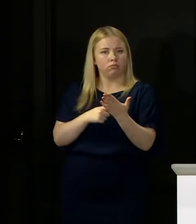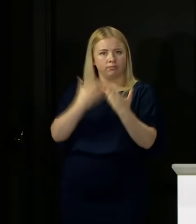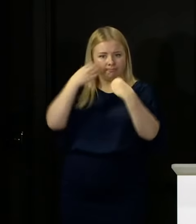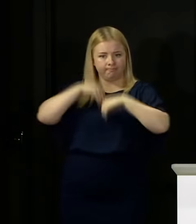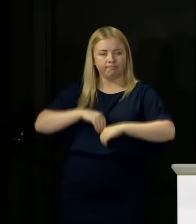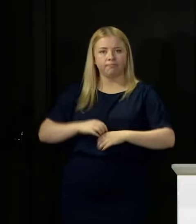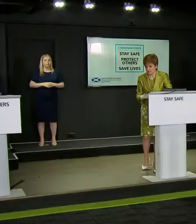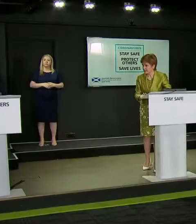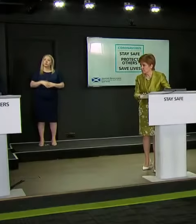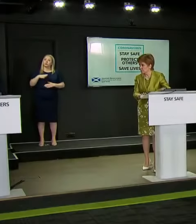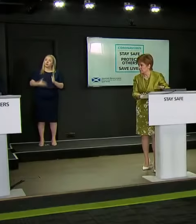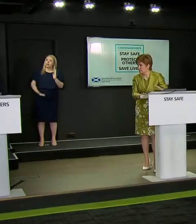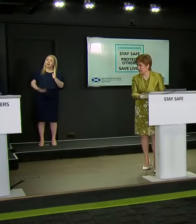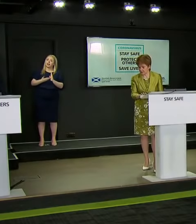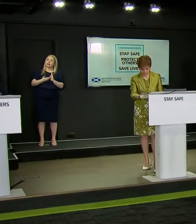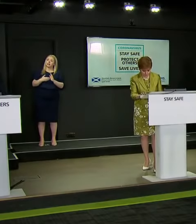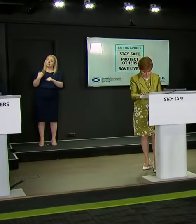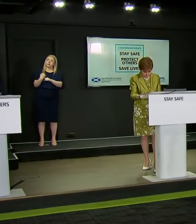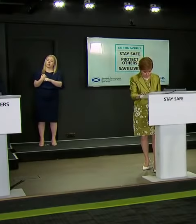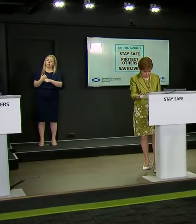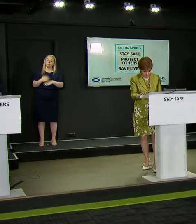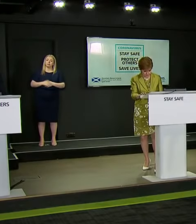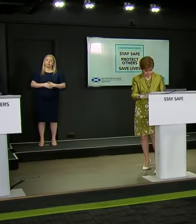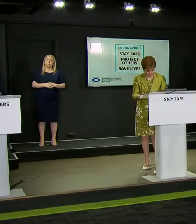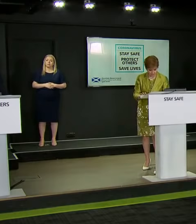Do you want to say any more Gregor about the?